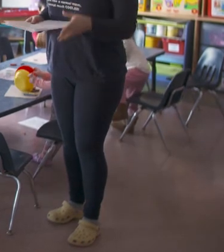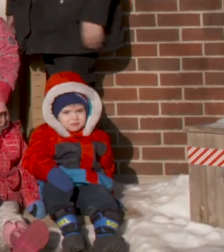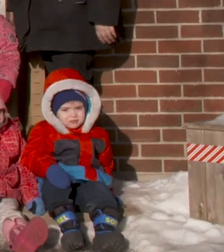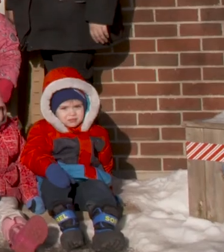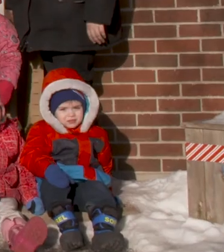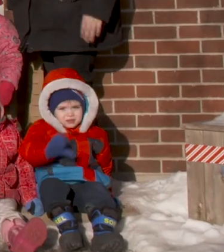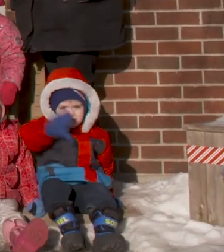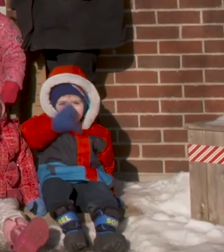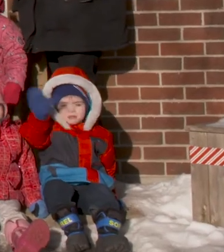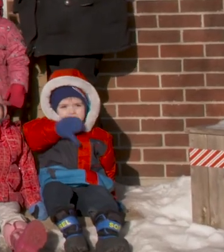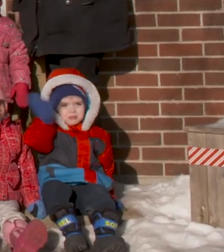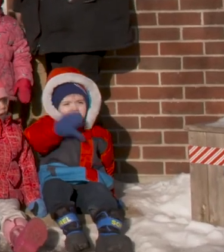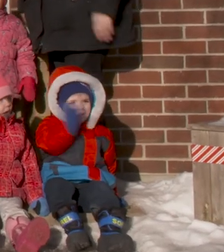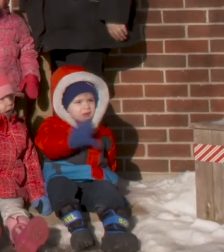Care Givers: Say "bye?" All: "Bye!"